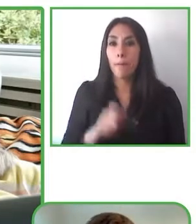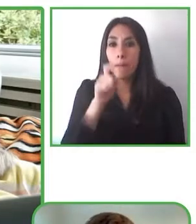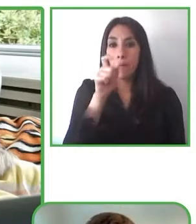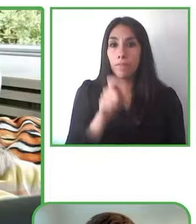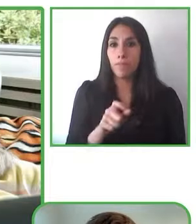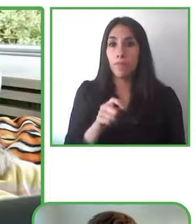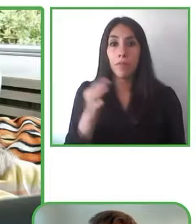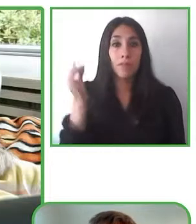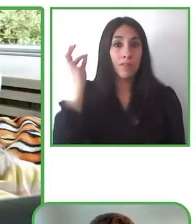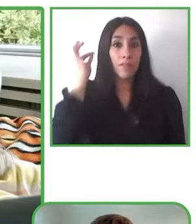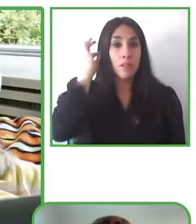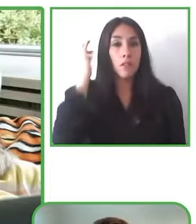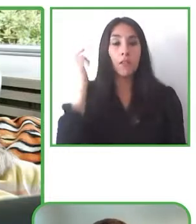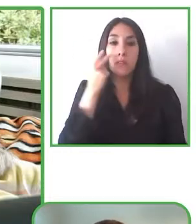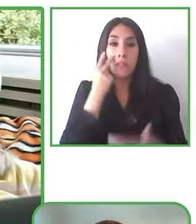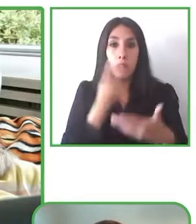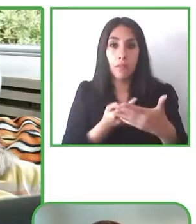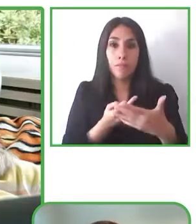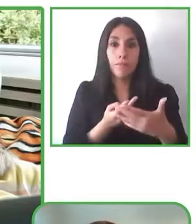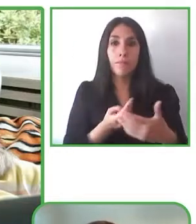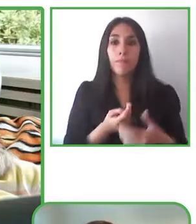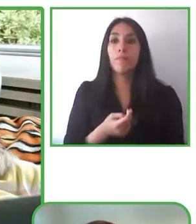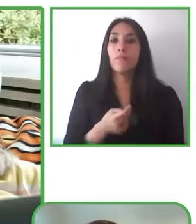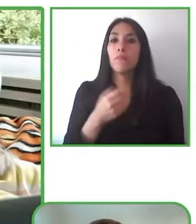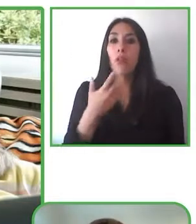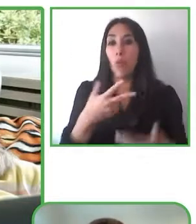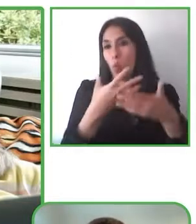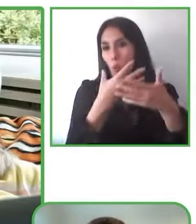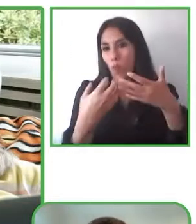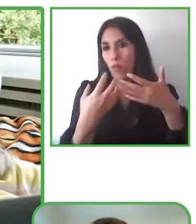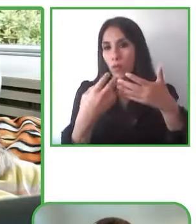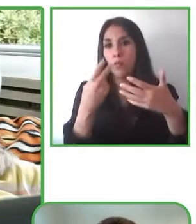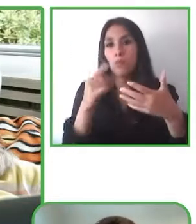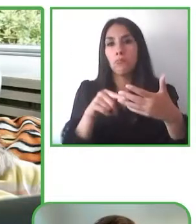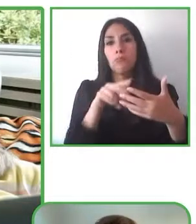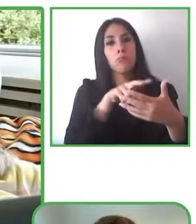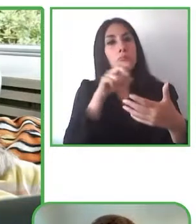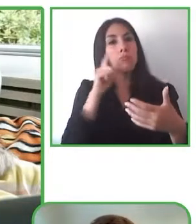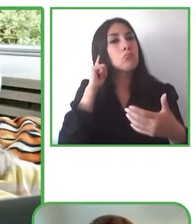can buy from us, and for this product we integrate with different educational streaming